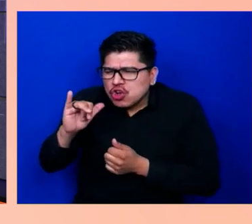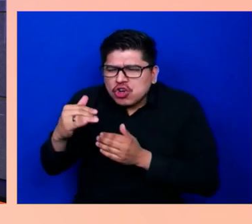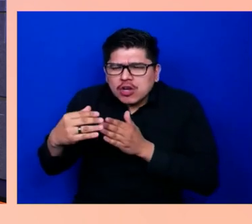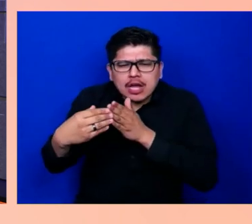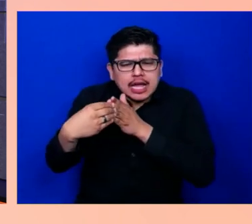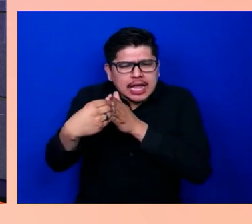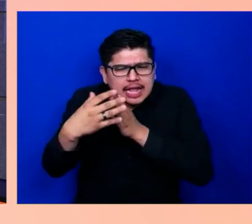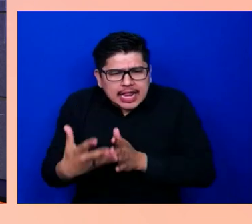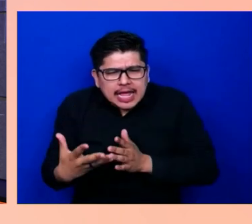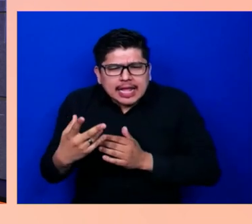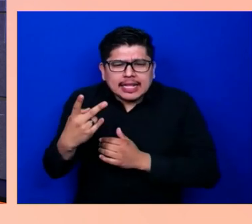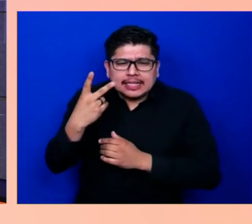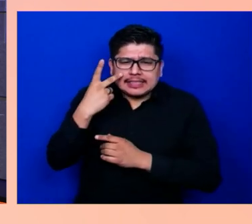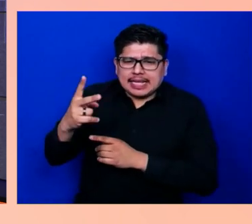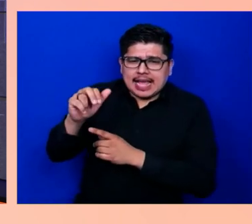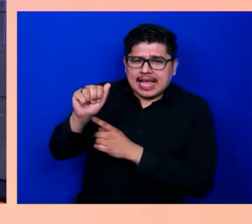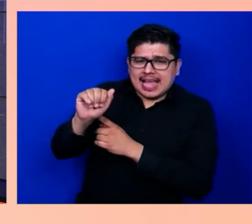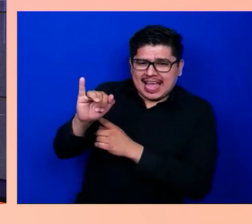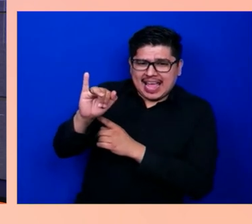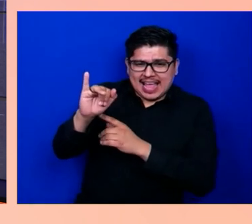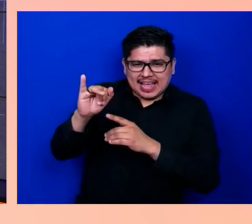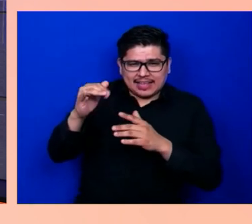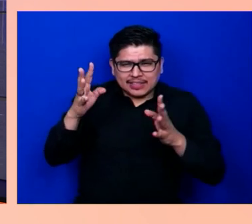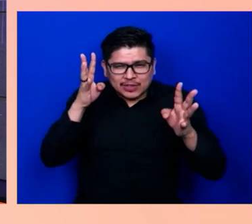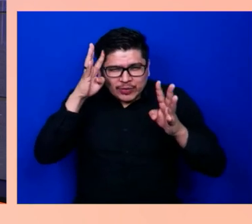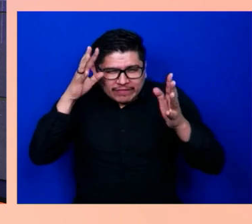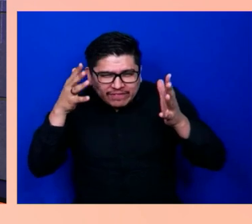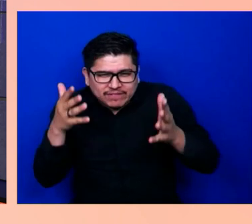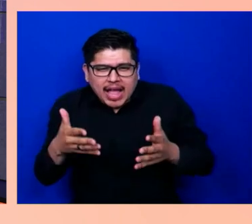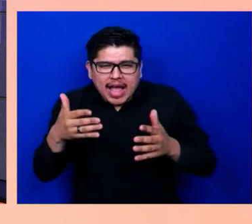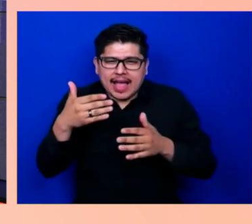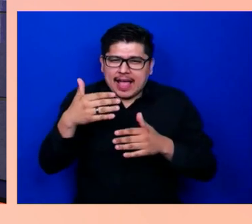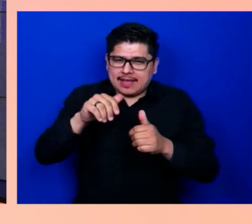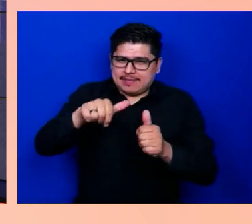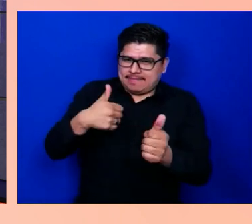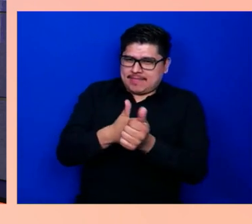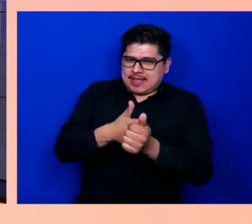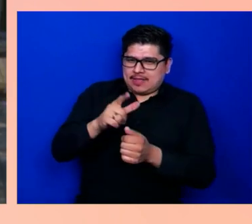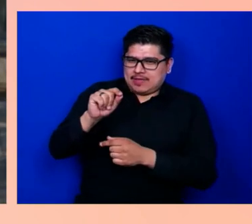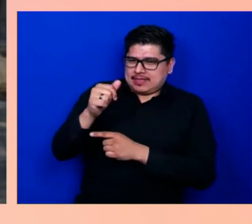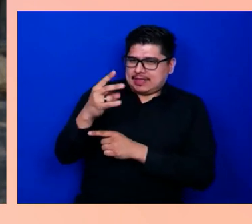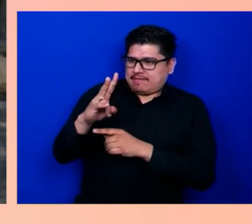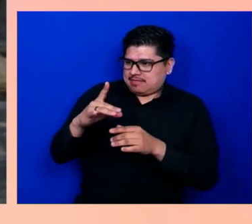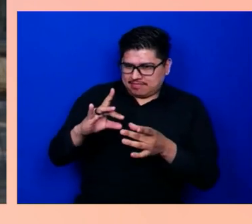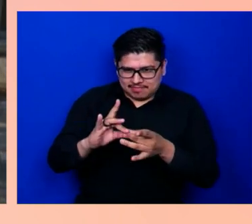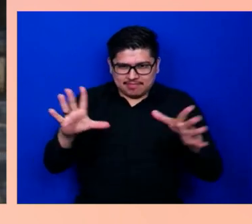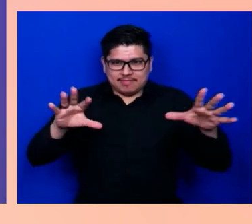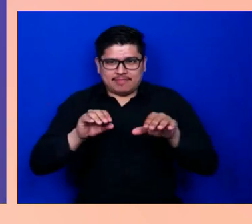the one behind this thing back in 2017 when it launched, and also a blind consumer, what was the experience like?